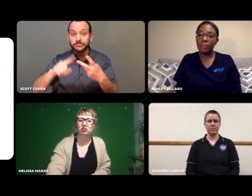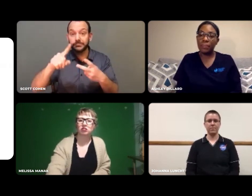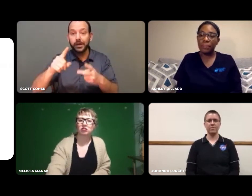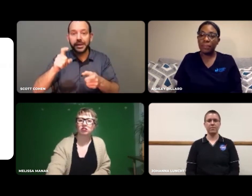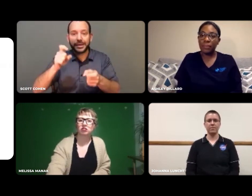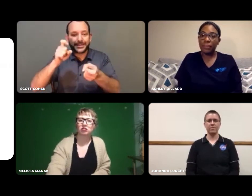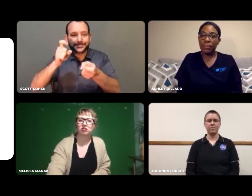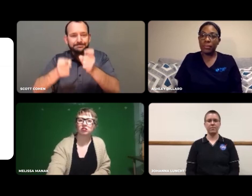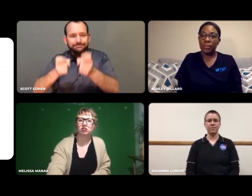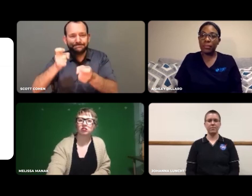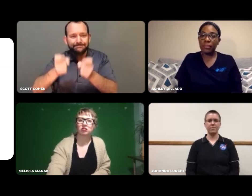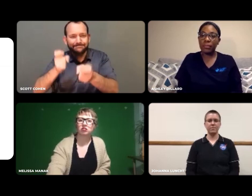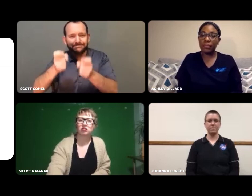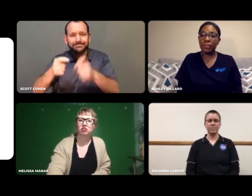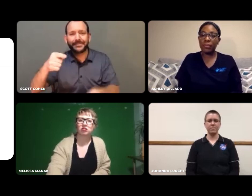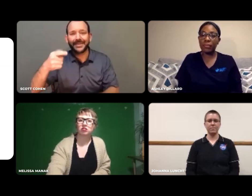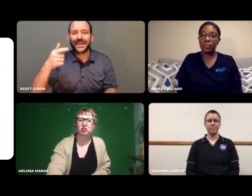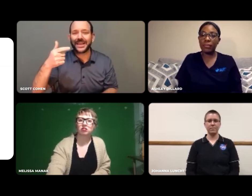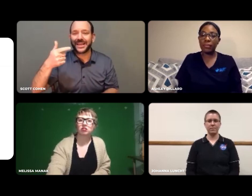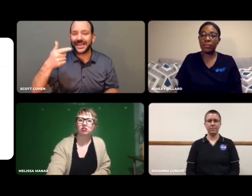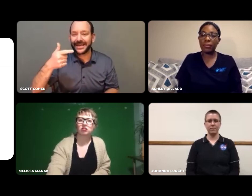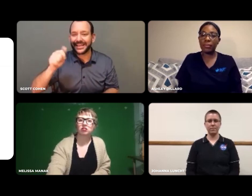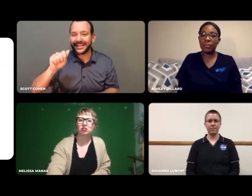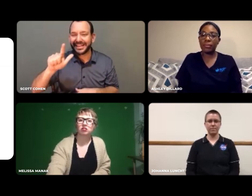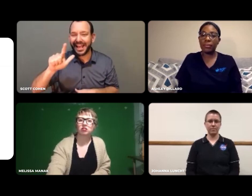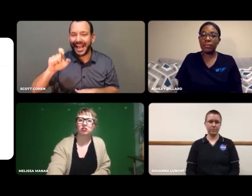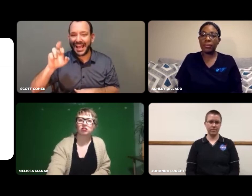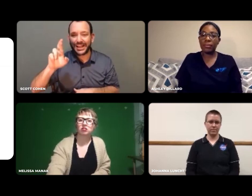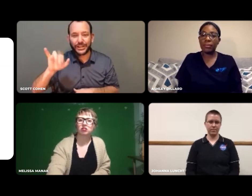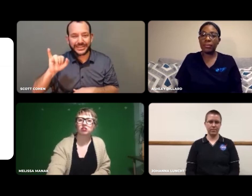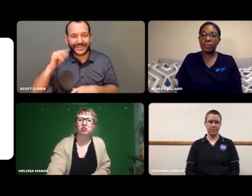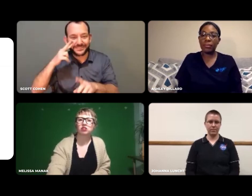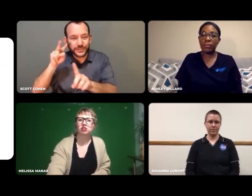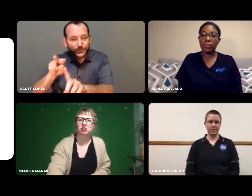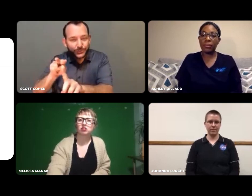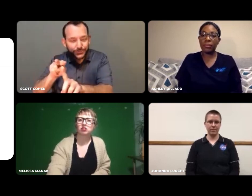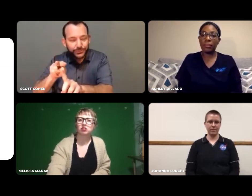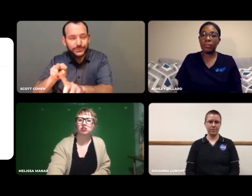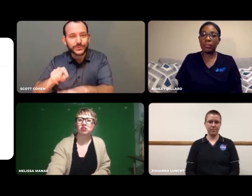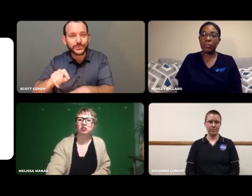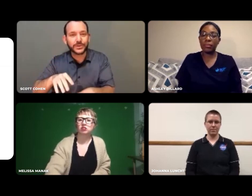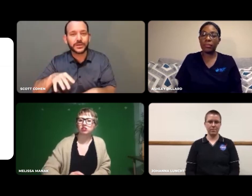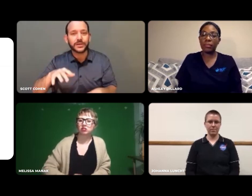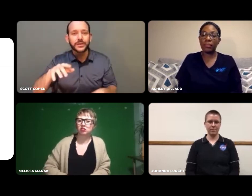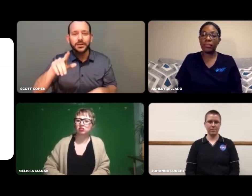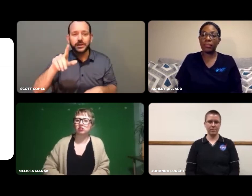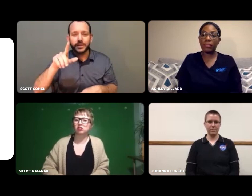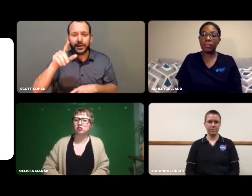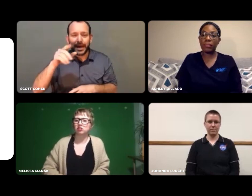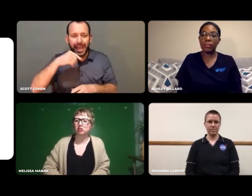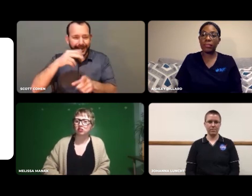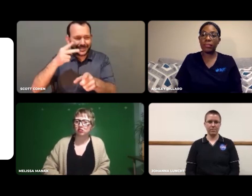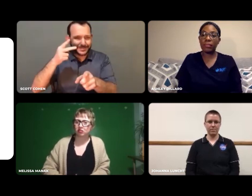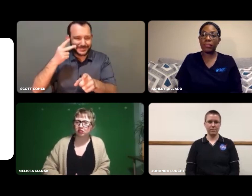You can also adjust your settings to Gallery View.